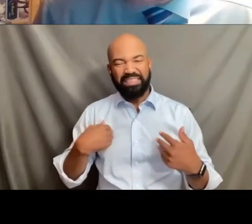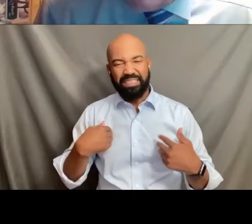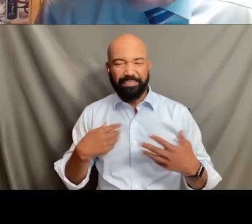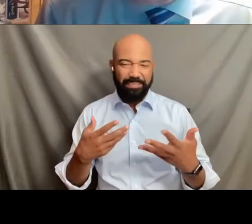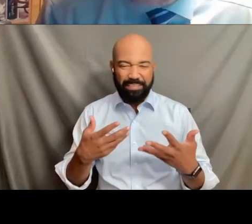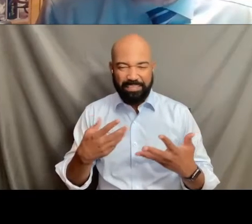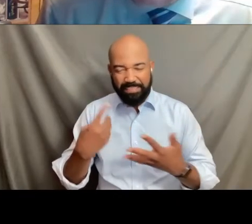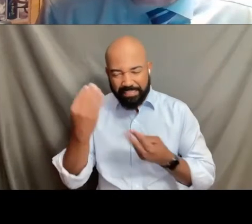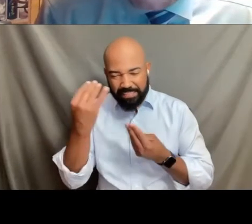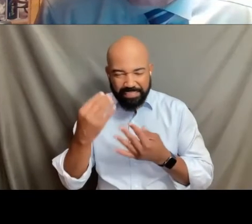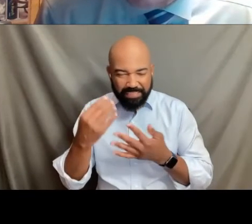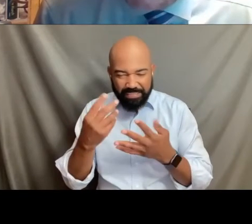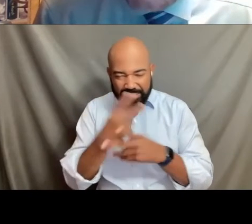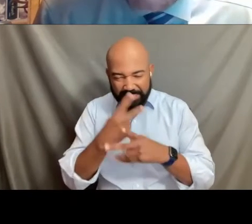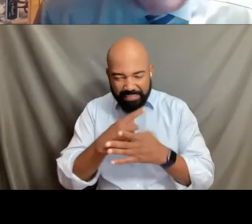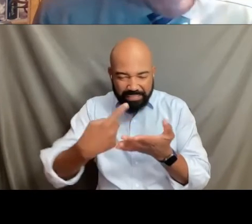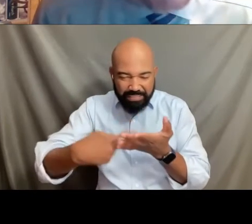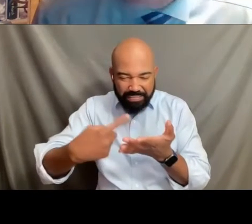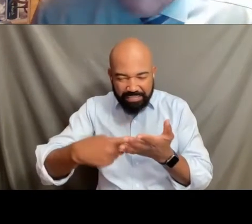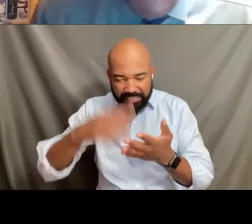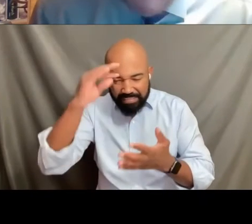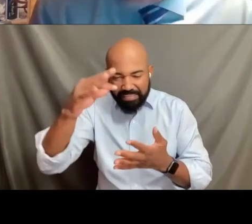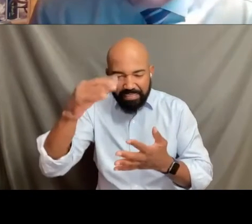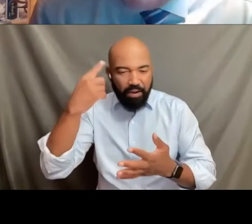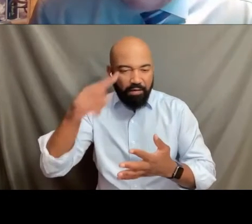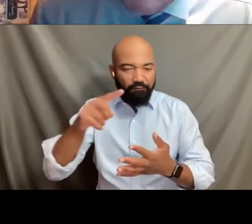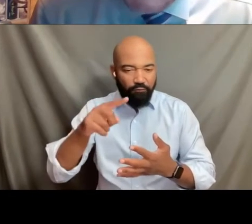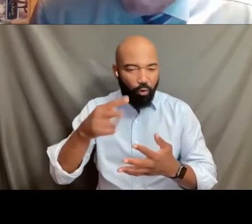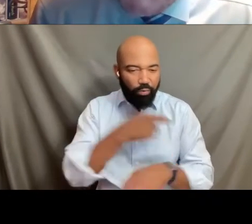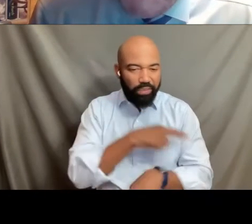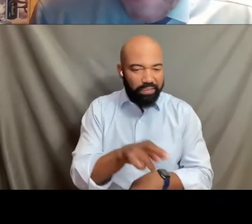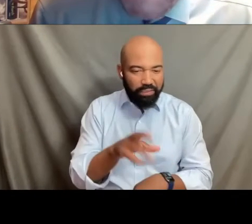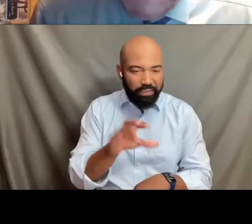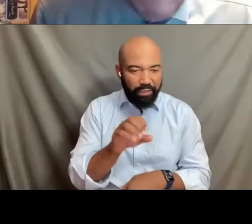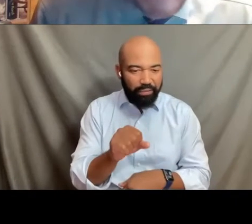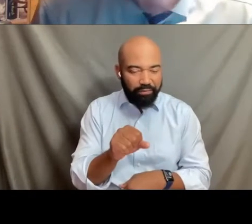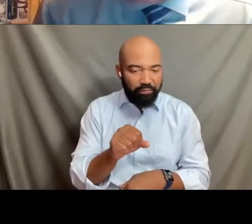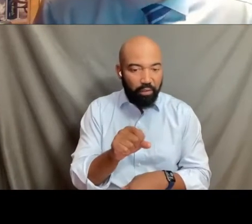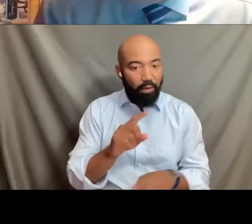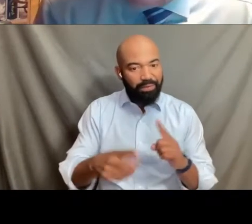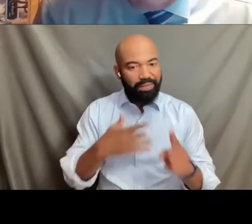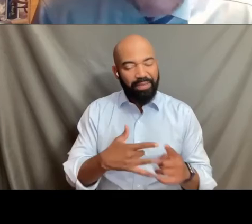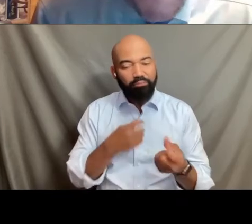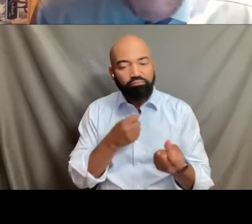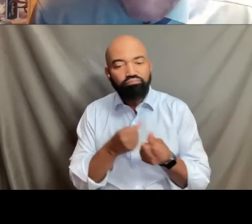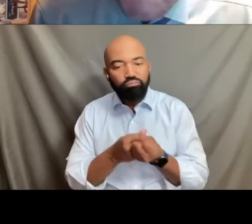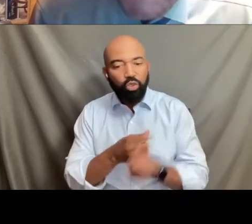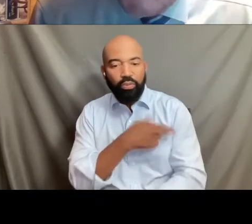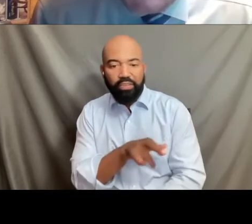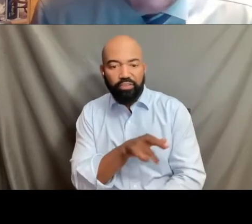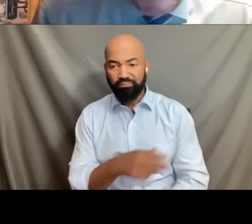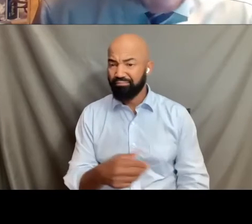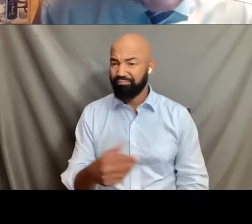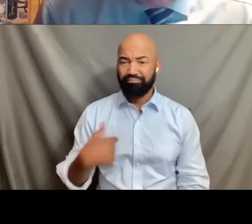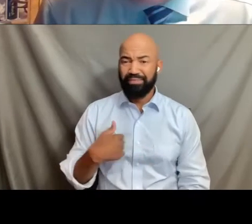they side in favor of religion. Now I've got nothing against spirituality, I've got nothing at all against religion at all.